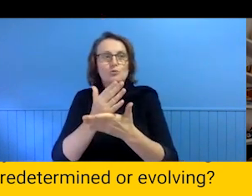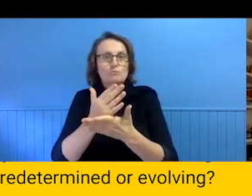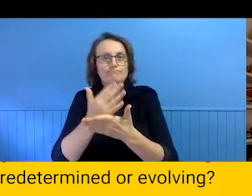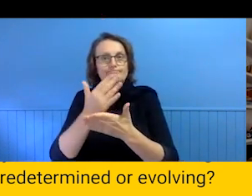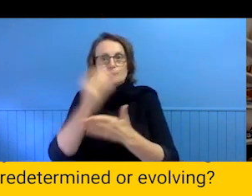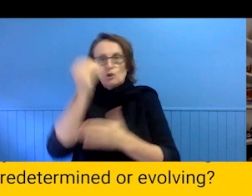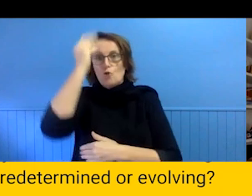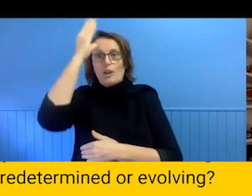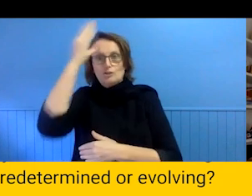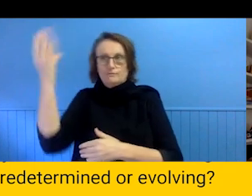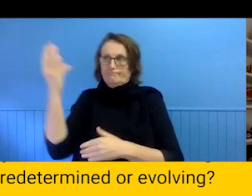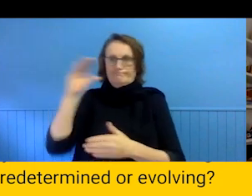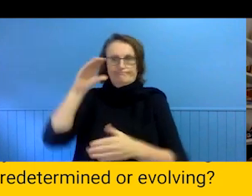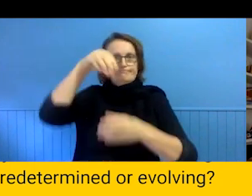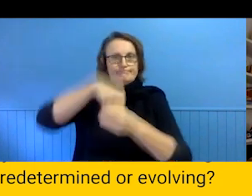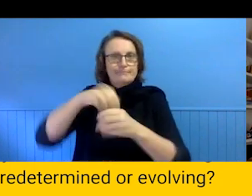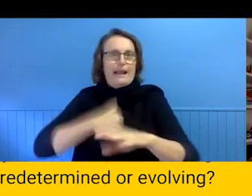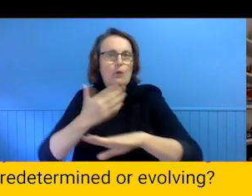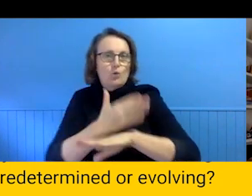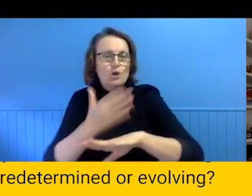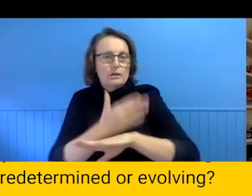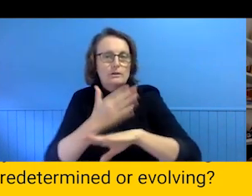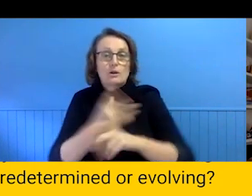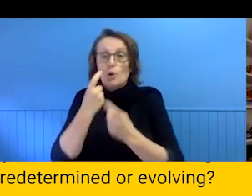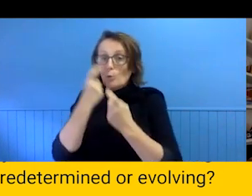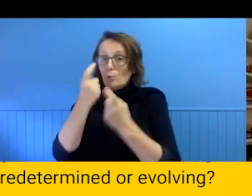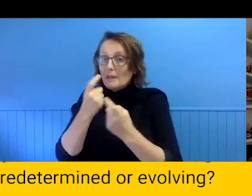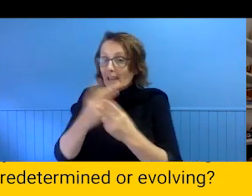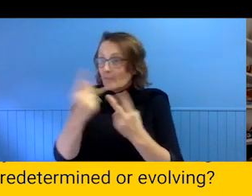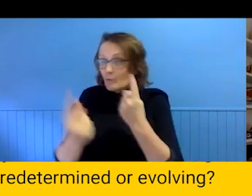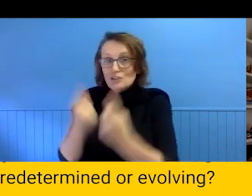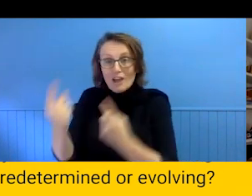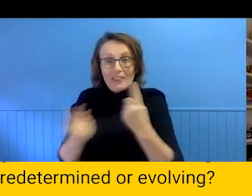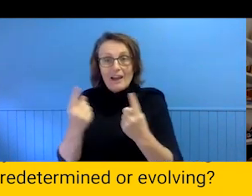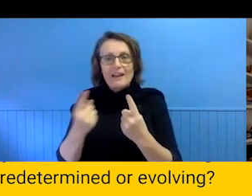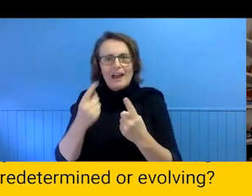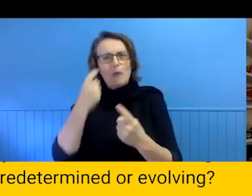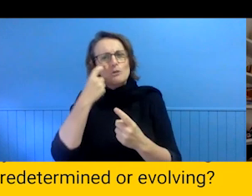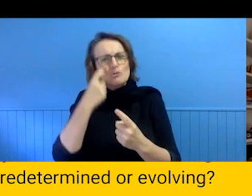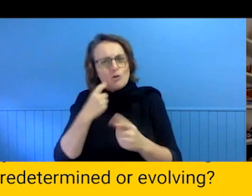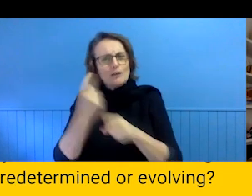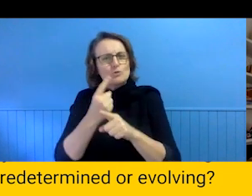We care for each other as people and try to remember to constantly talk about our lives outside of the archrival.